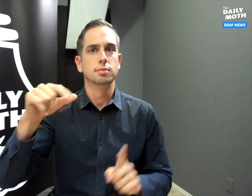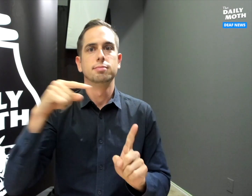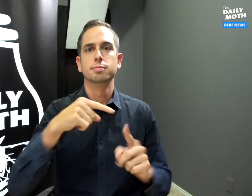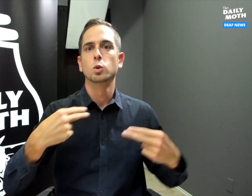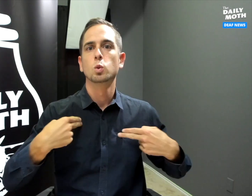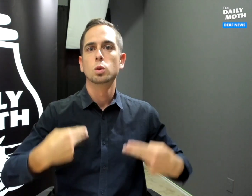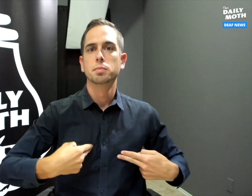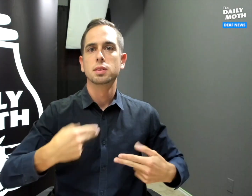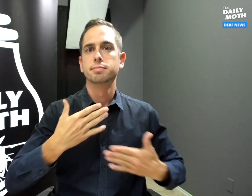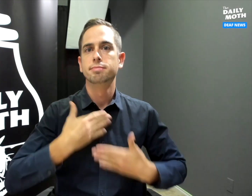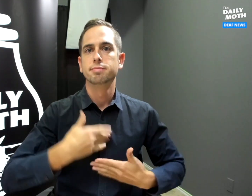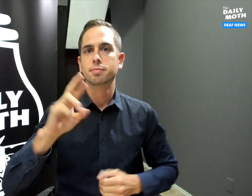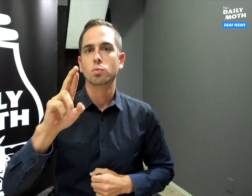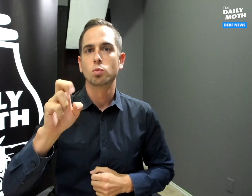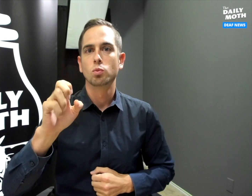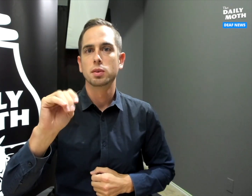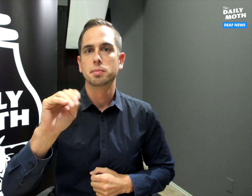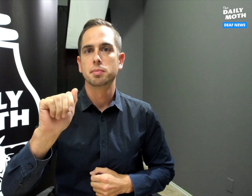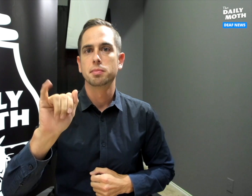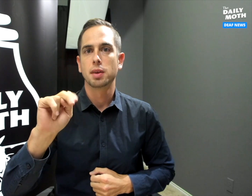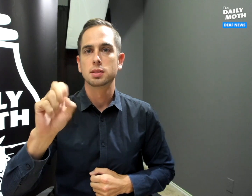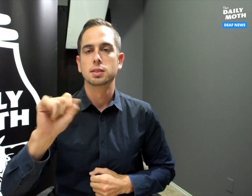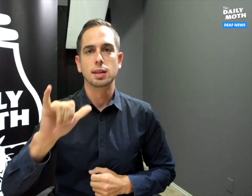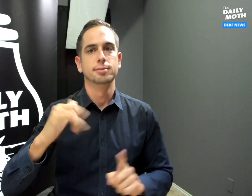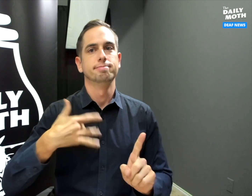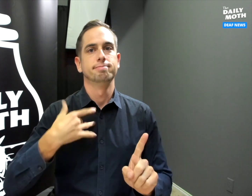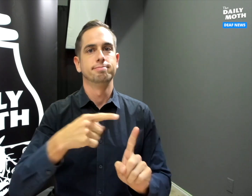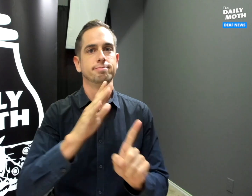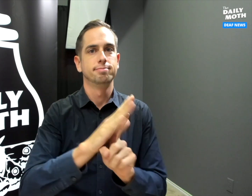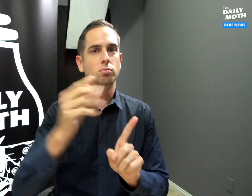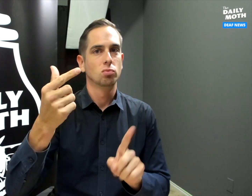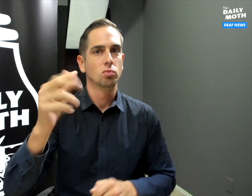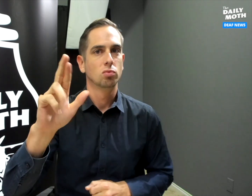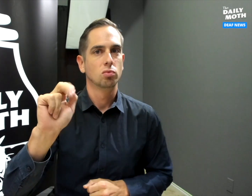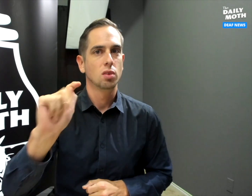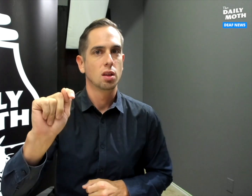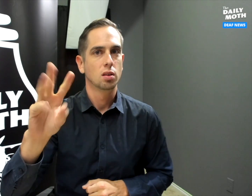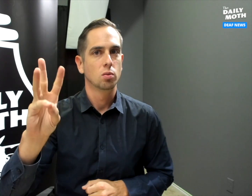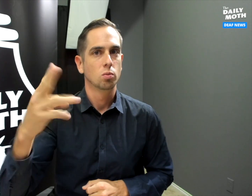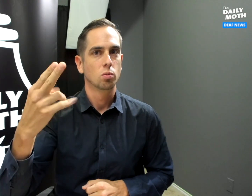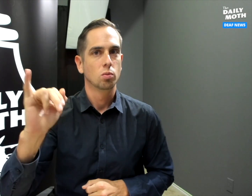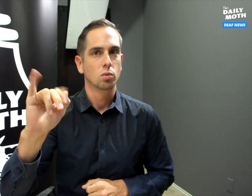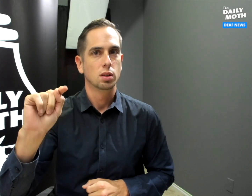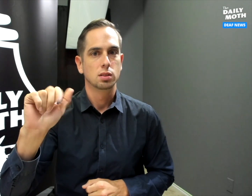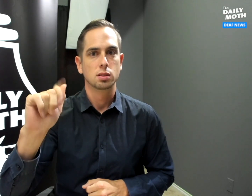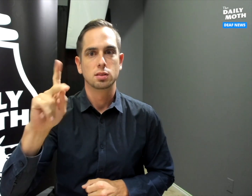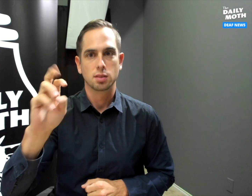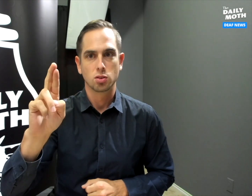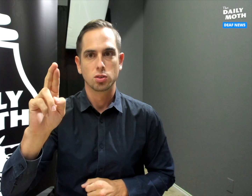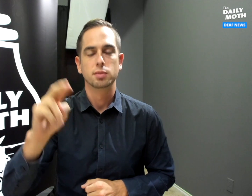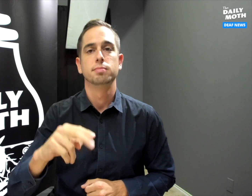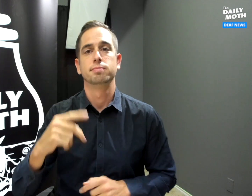of the human remains that is believed to belong to Grant Whitaker.